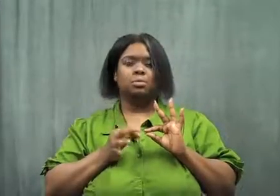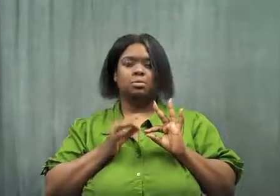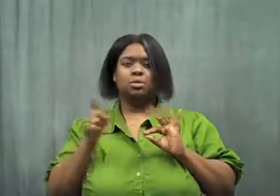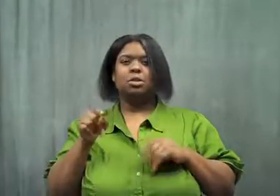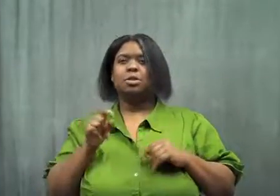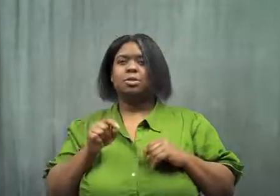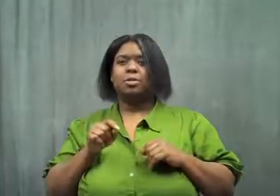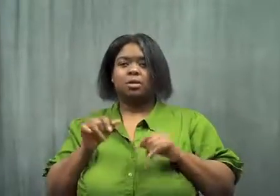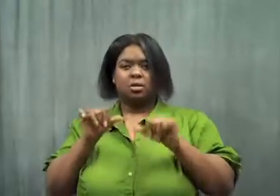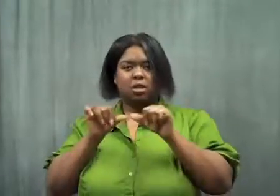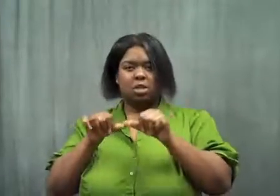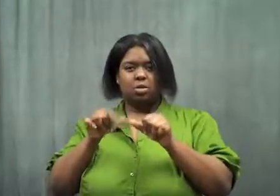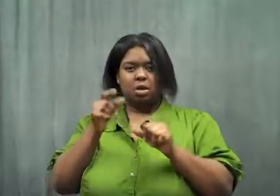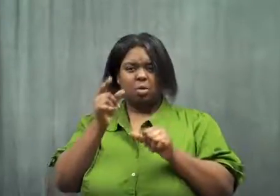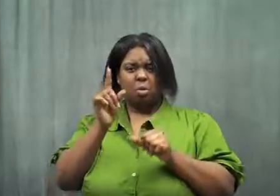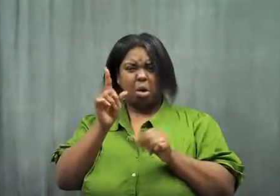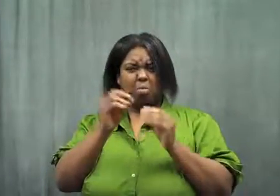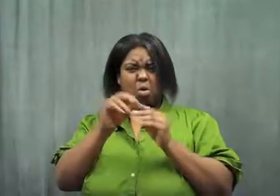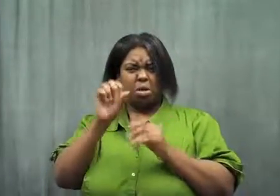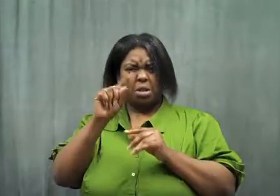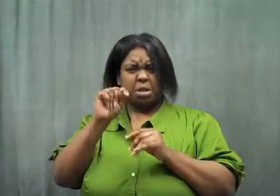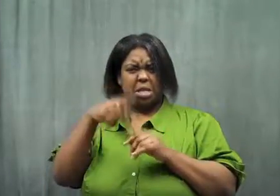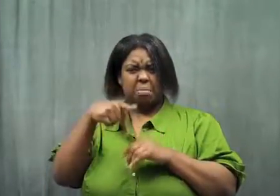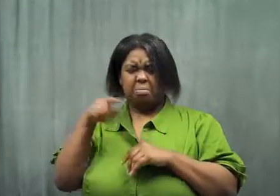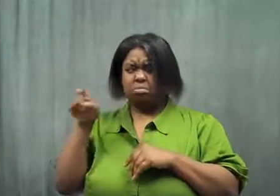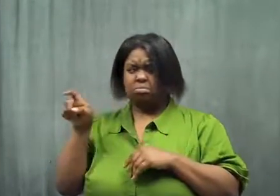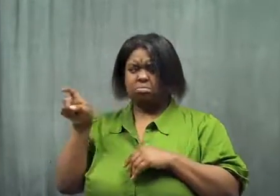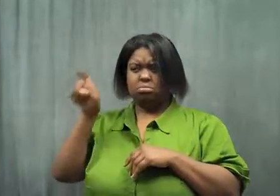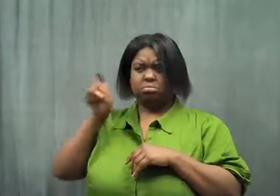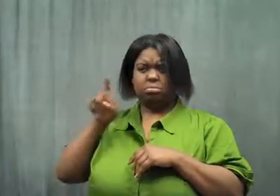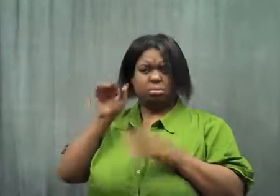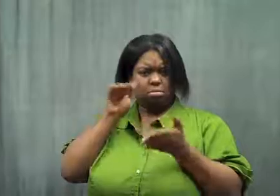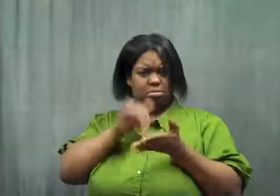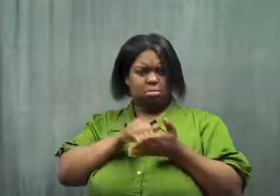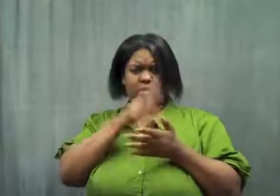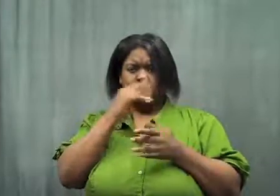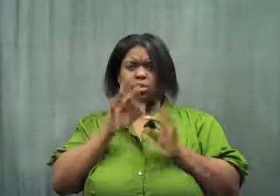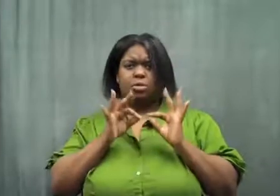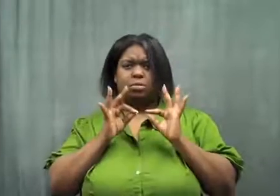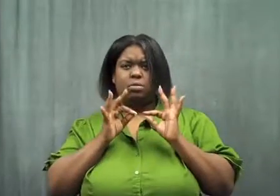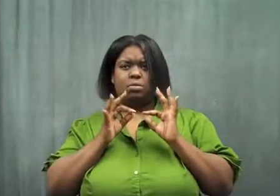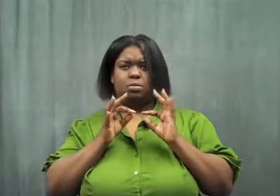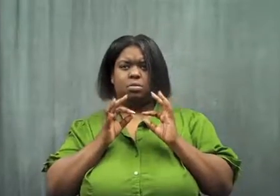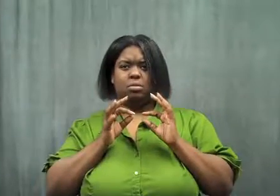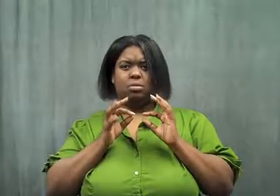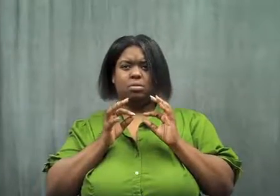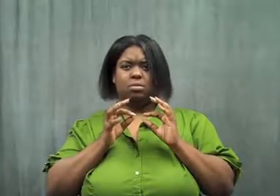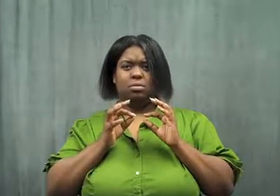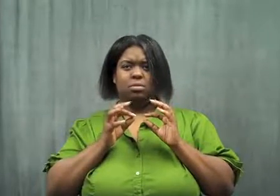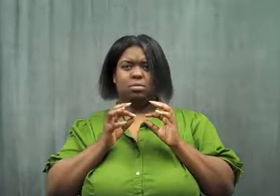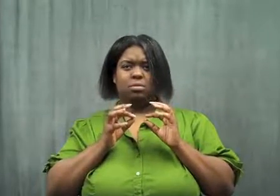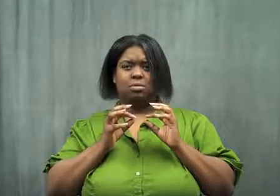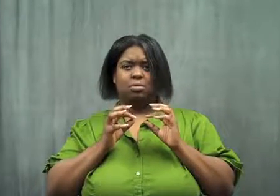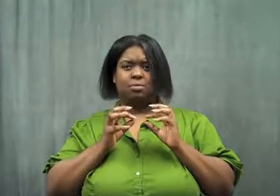He took one more step back. The interpreter's hands went down.